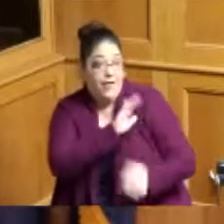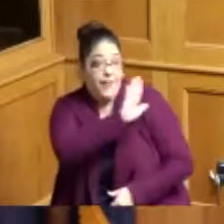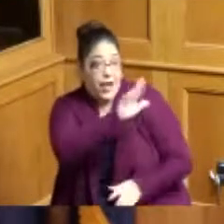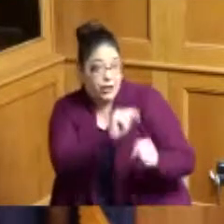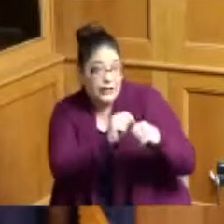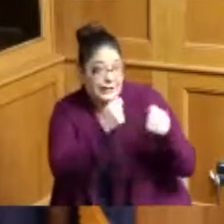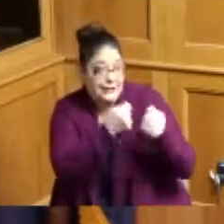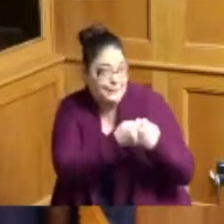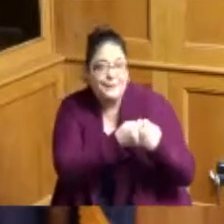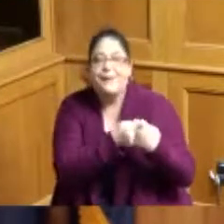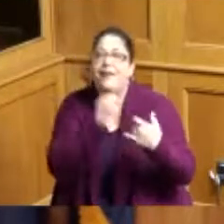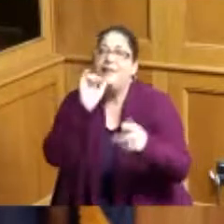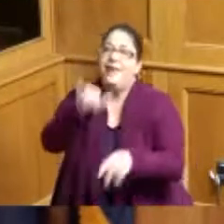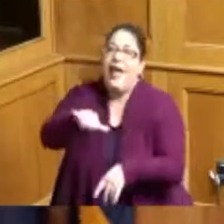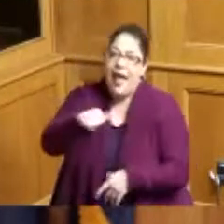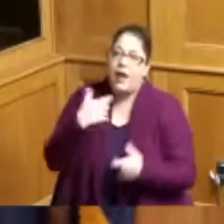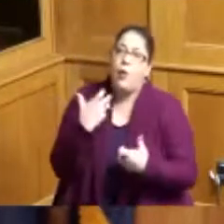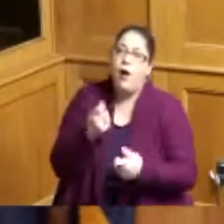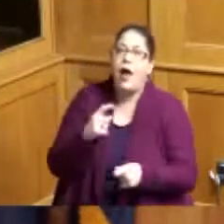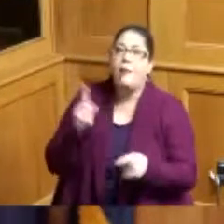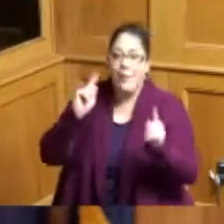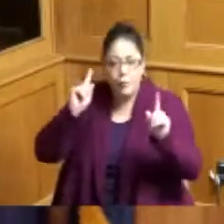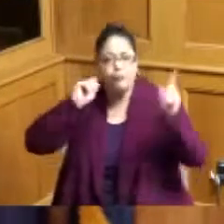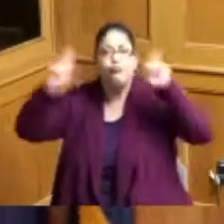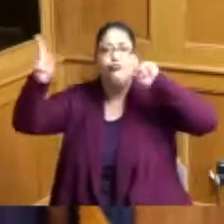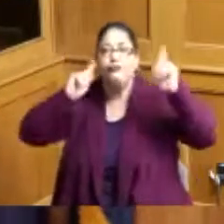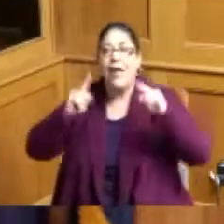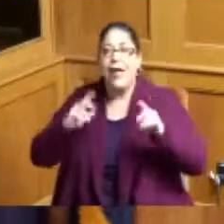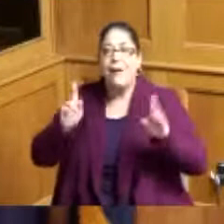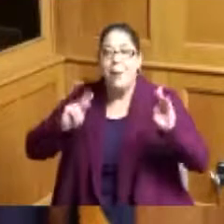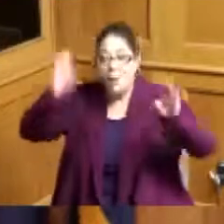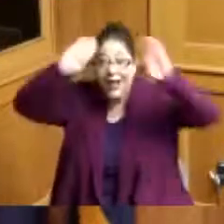that everywhere I went I heard people saying who they were greeting people that we don't even know